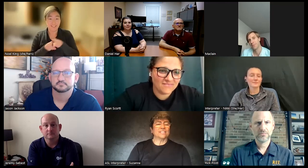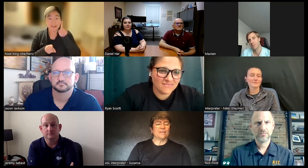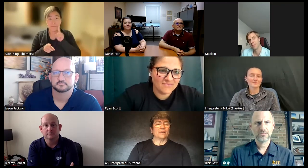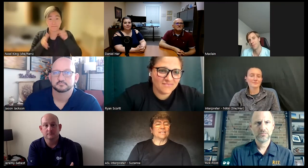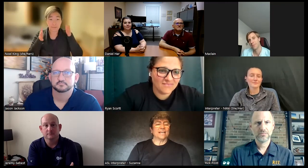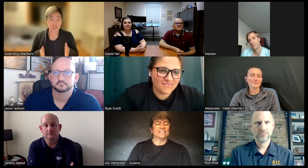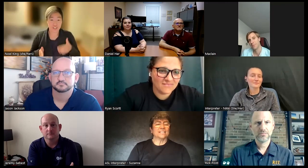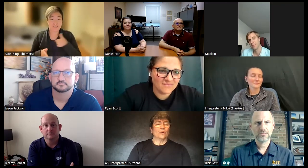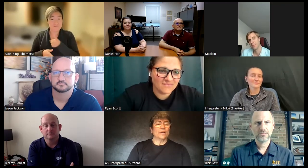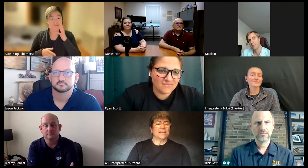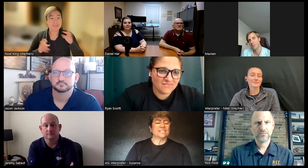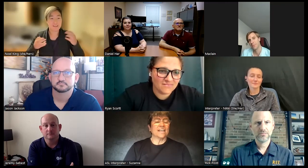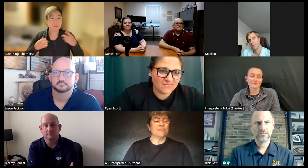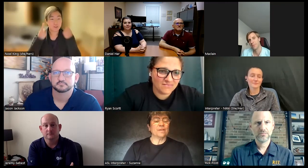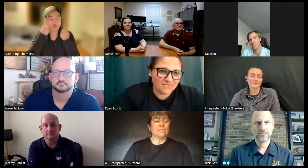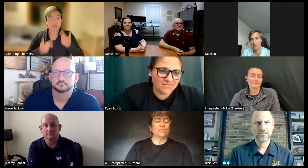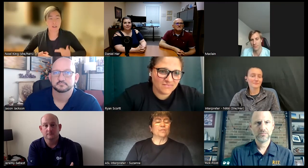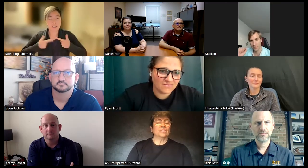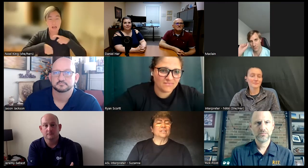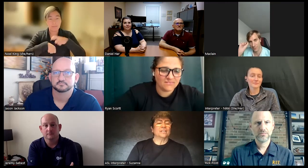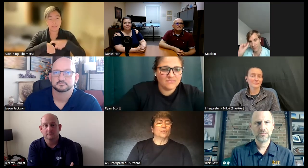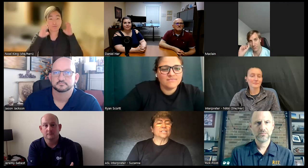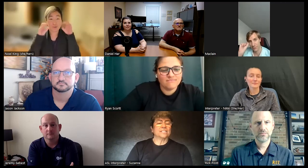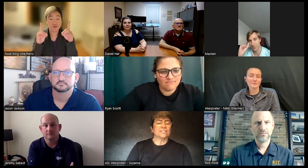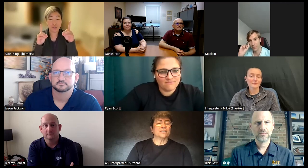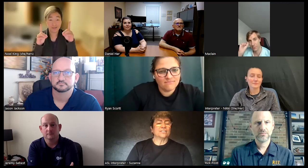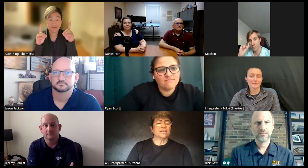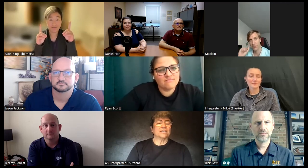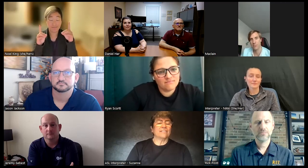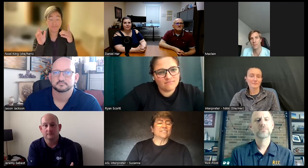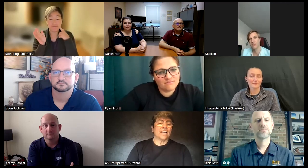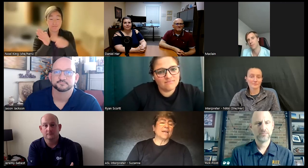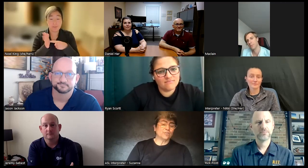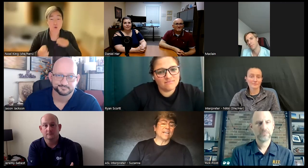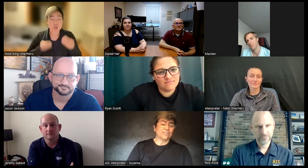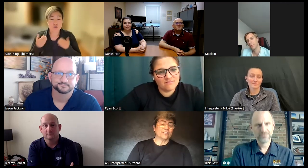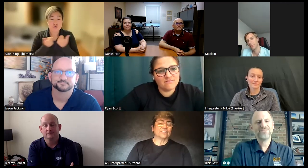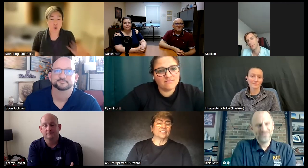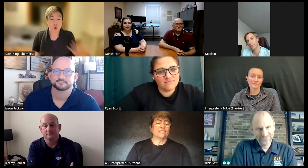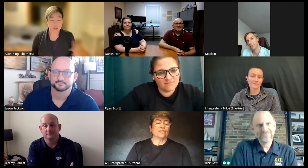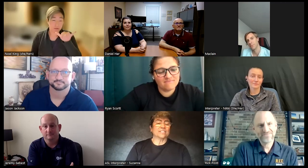to say but yes we as deaf people were considered lifetime Educators for